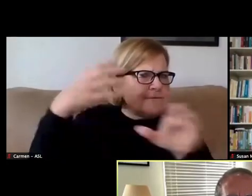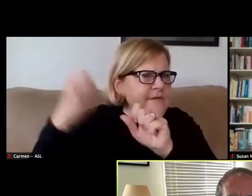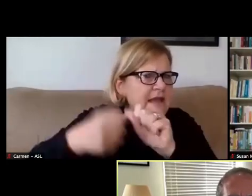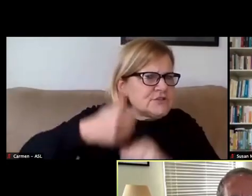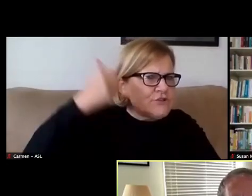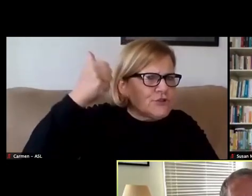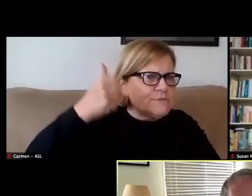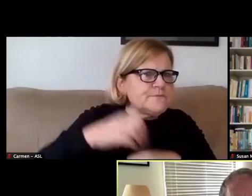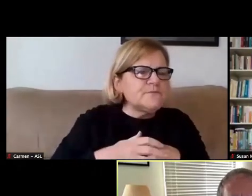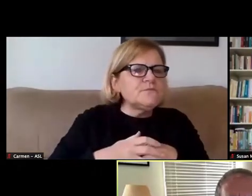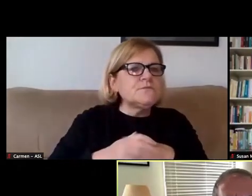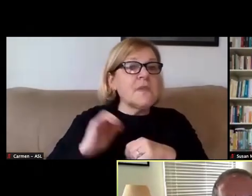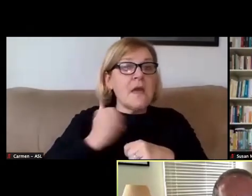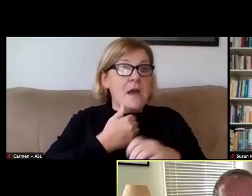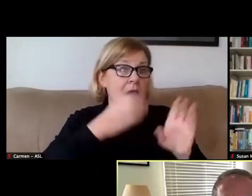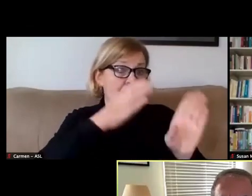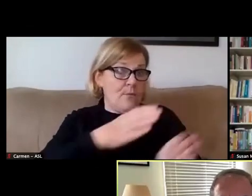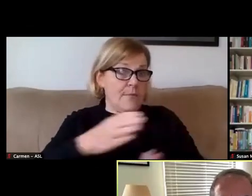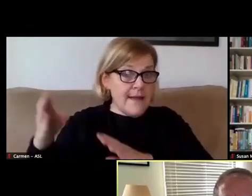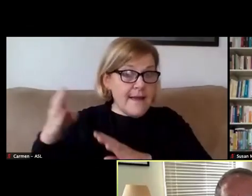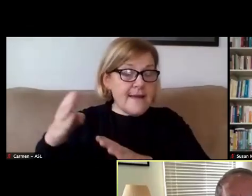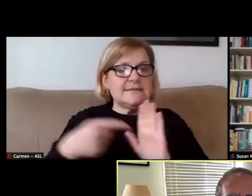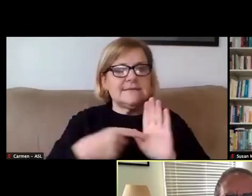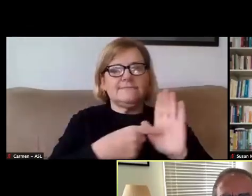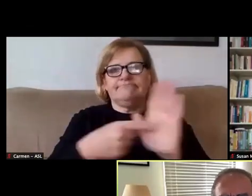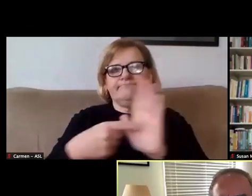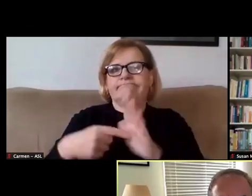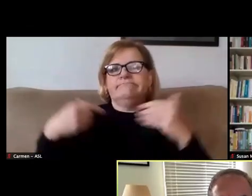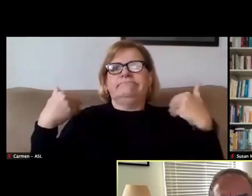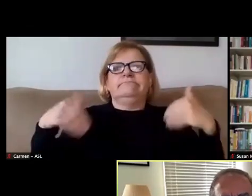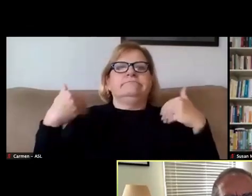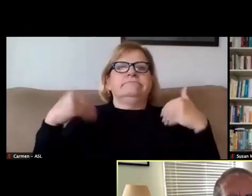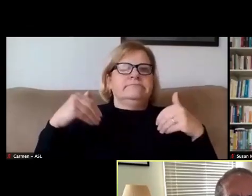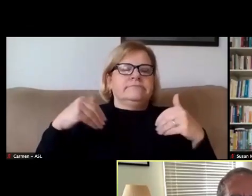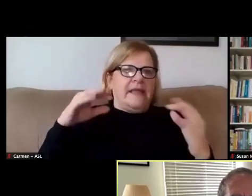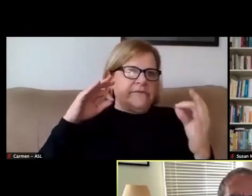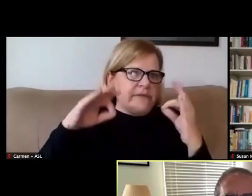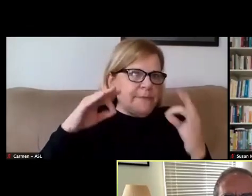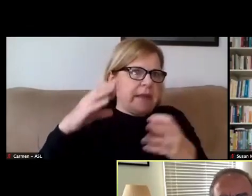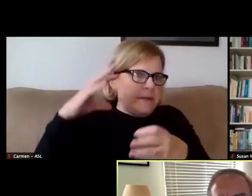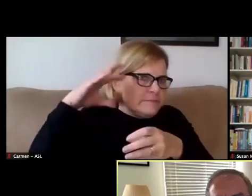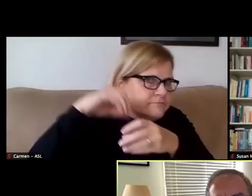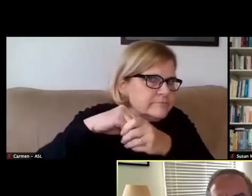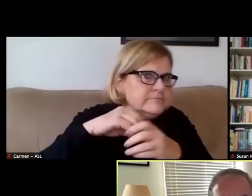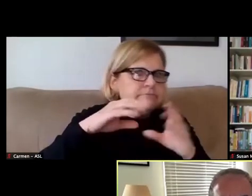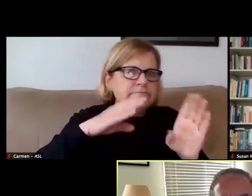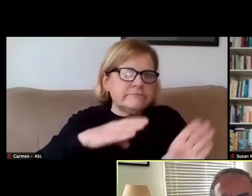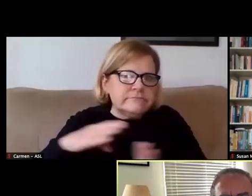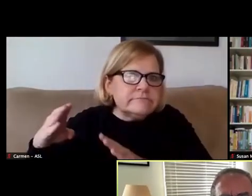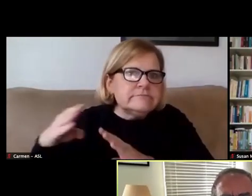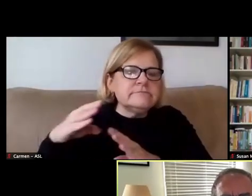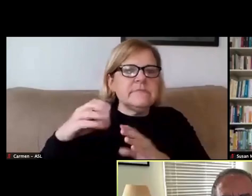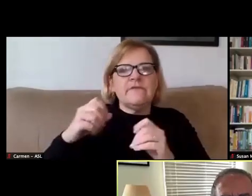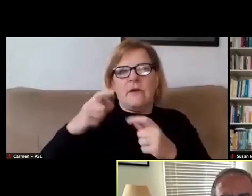Our plans reflect a tremendous amount of feedback and engagement that came from throughout our community.